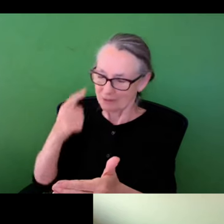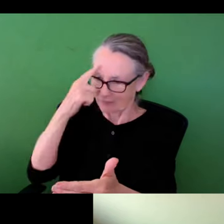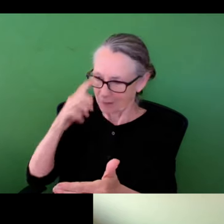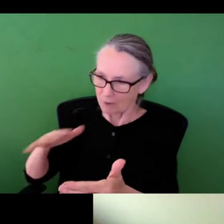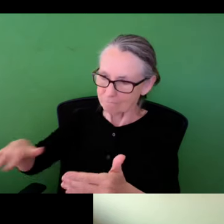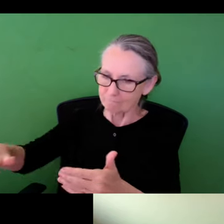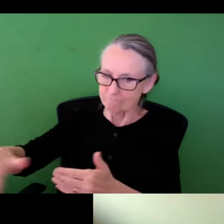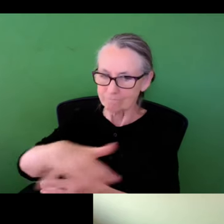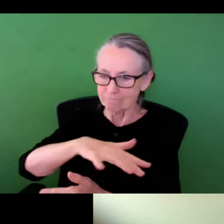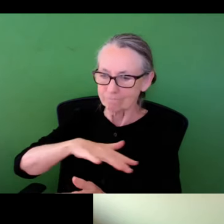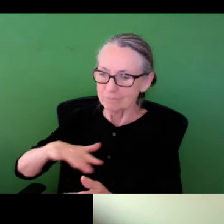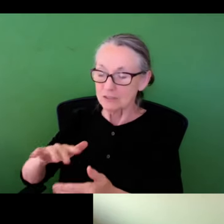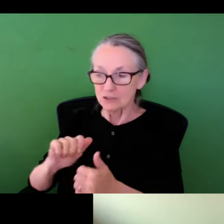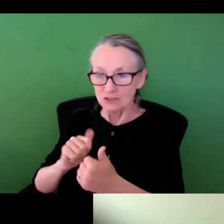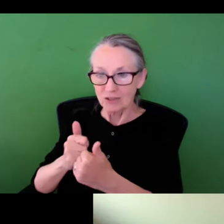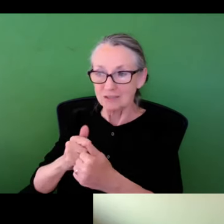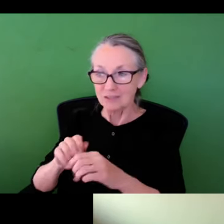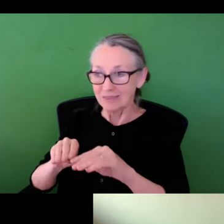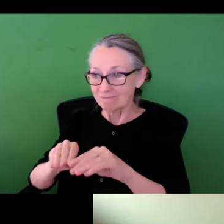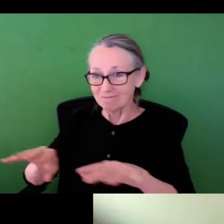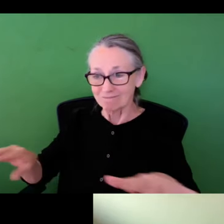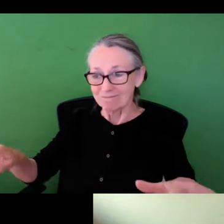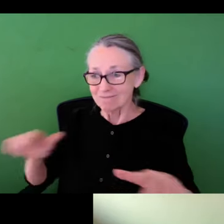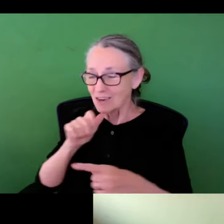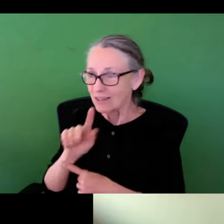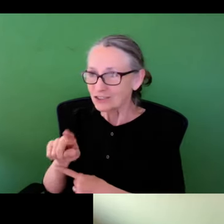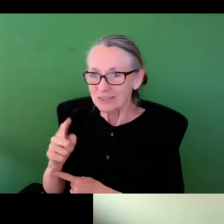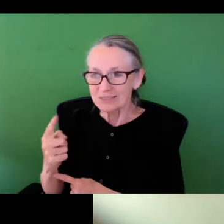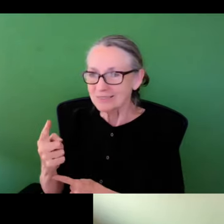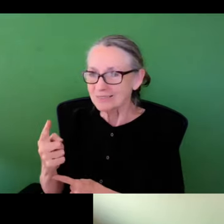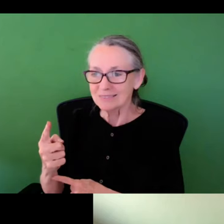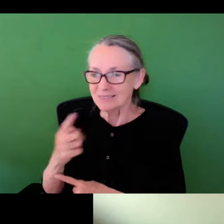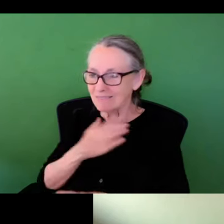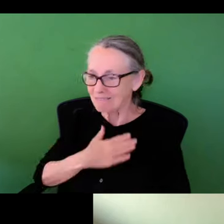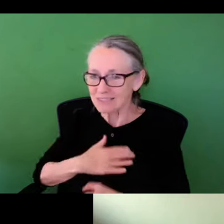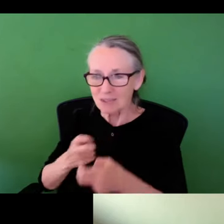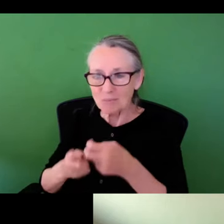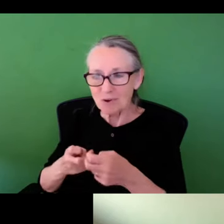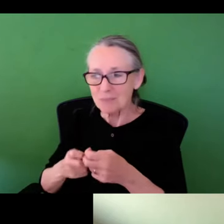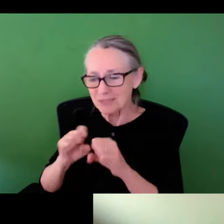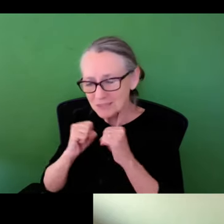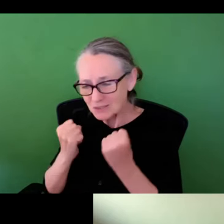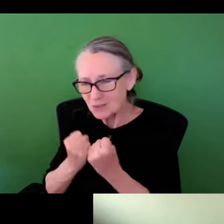to step outside of the regulatory box and think about these emerging challenges that expand.